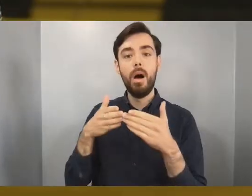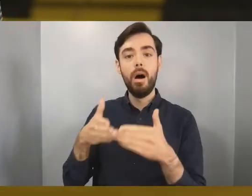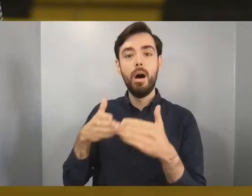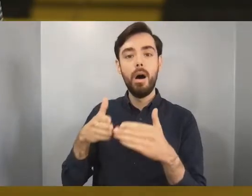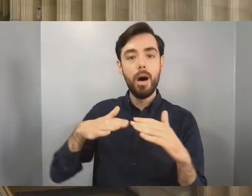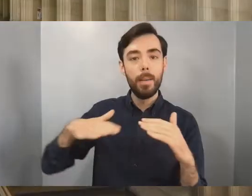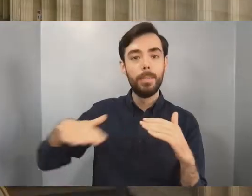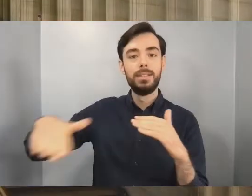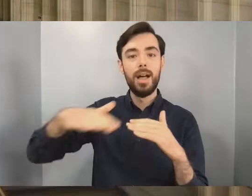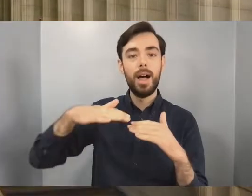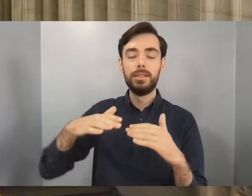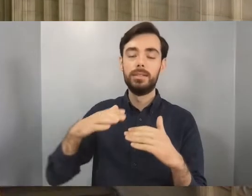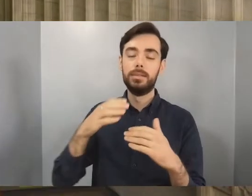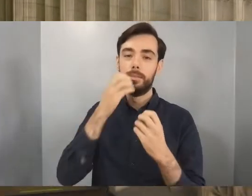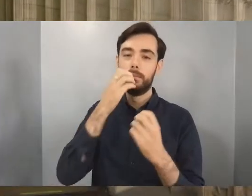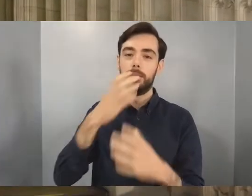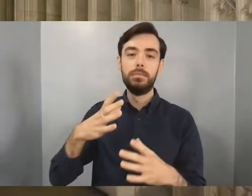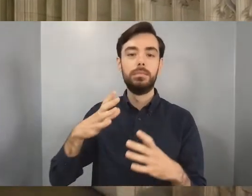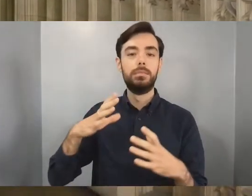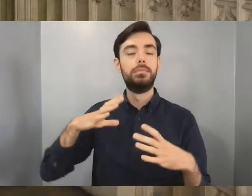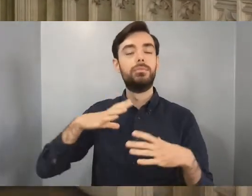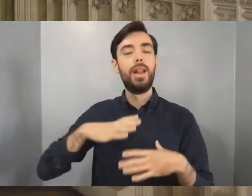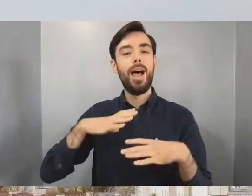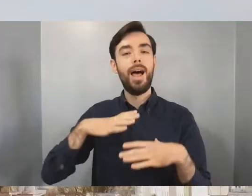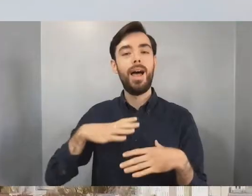in Wills Memorial.